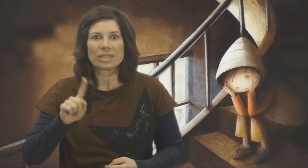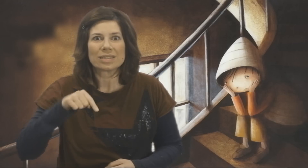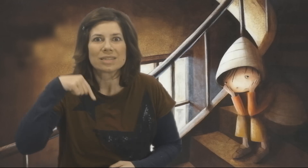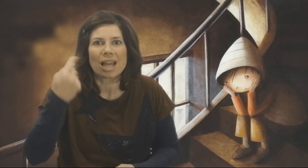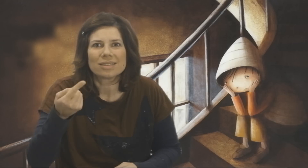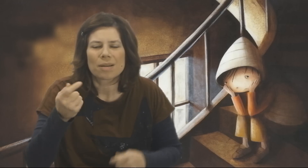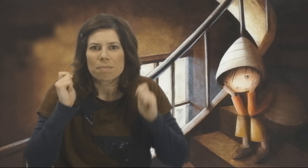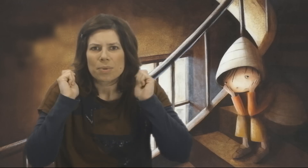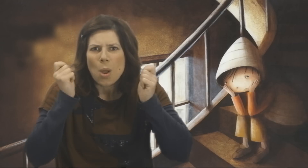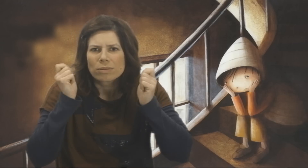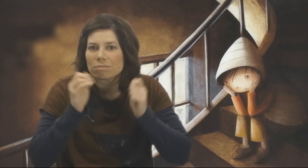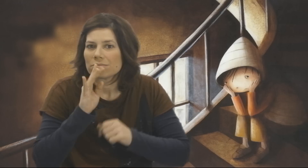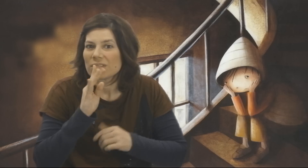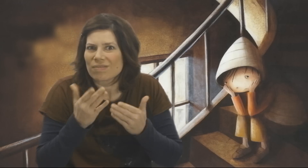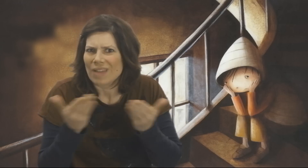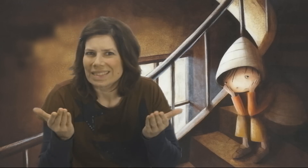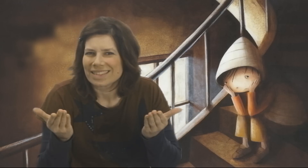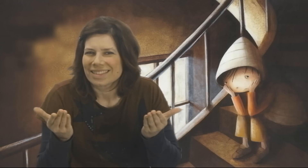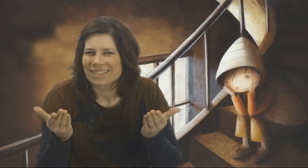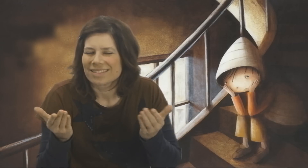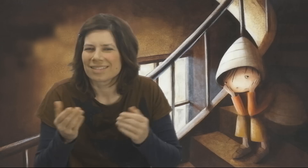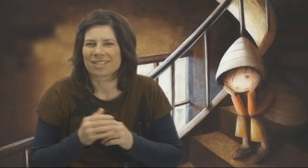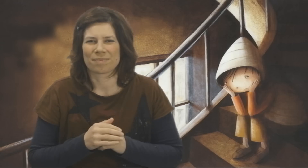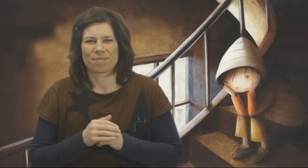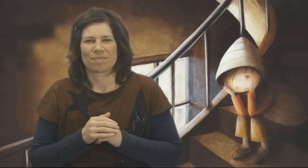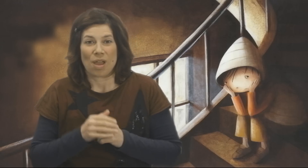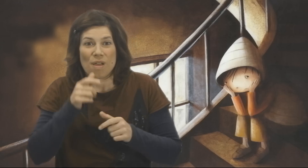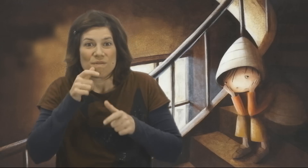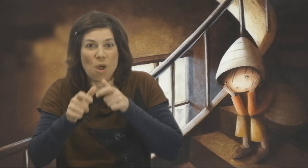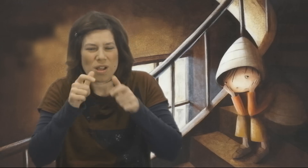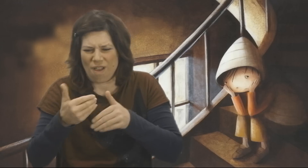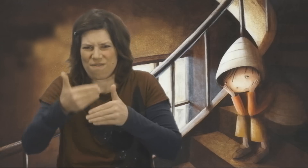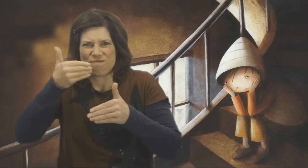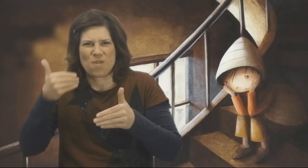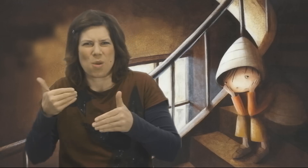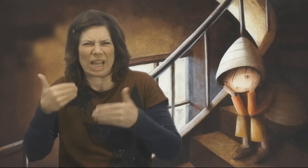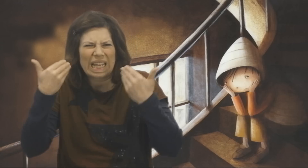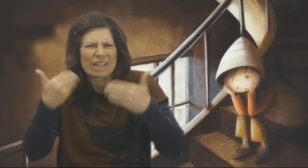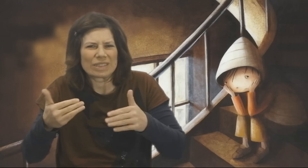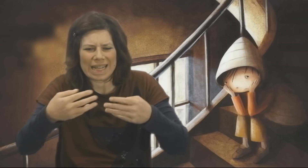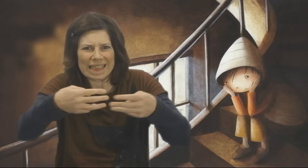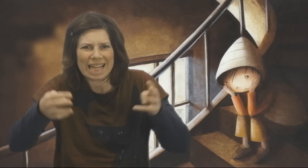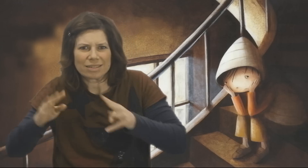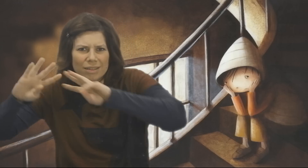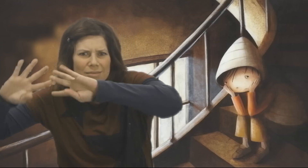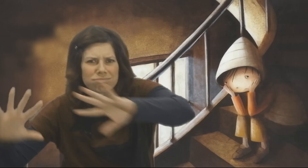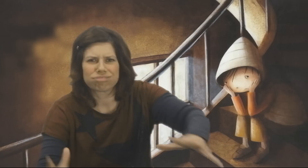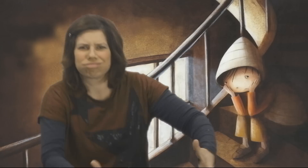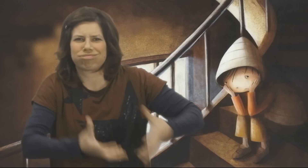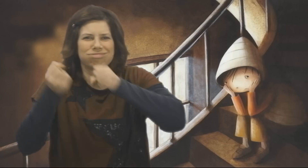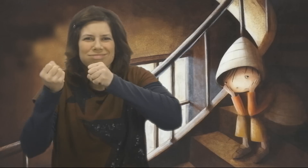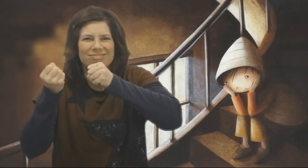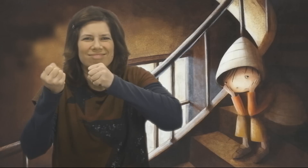Then he utters the words he has caught with his net.